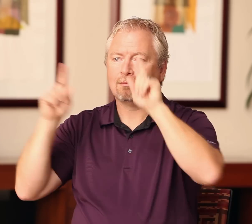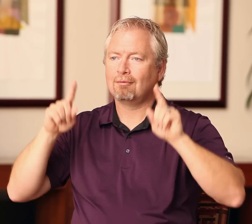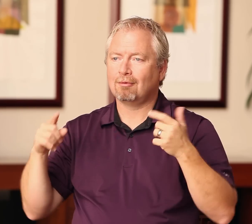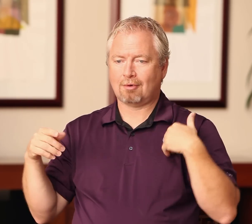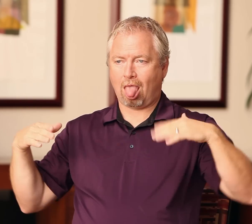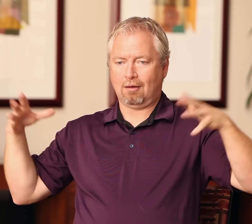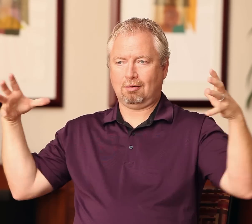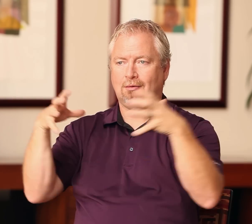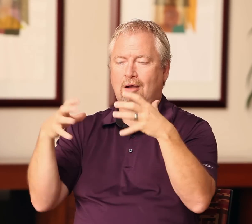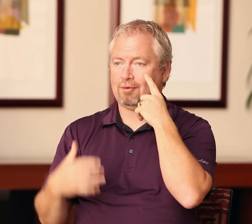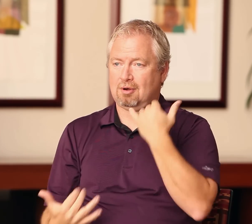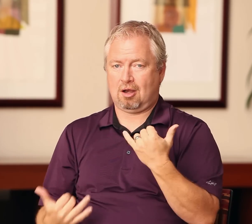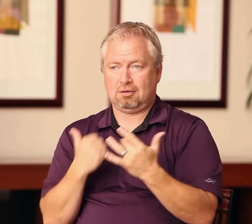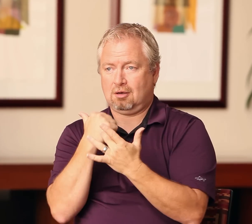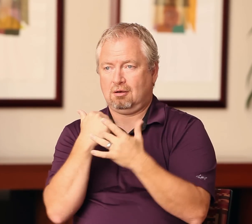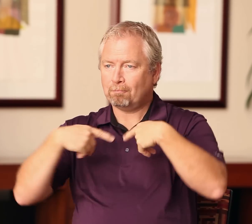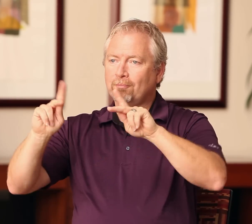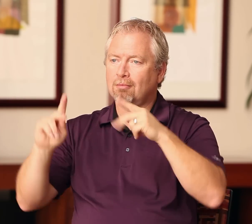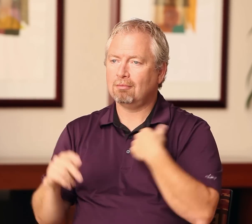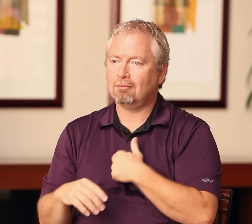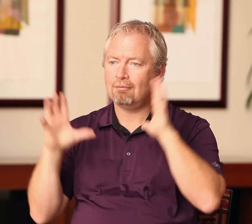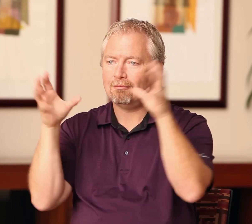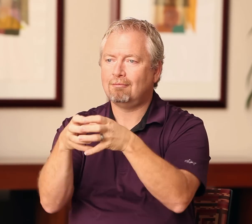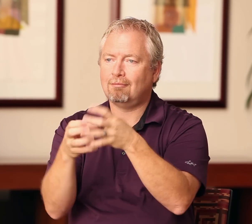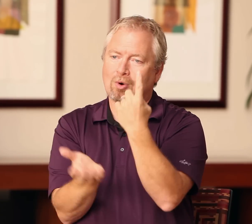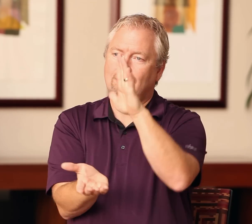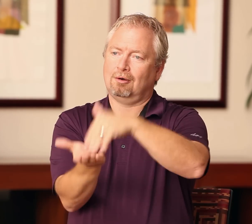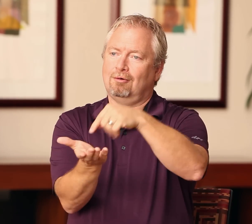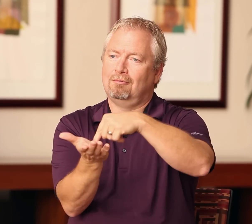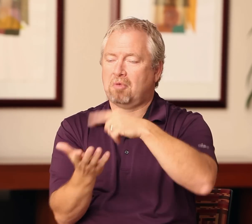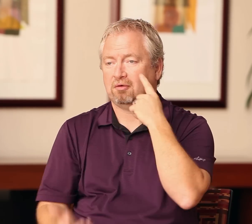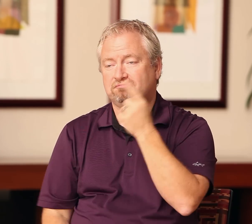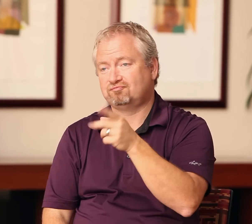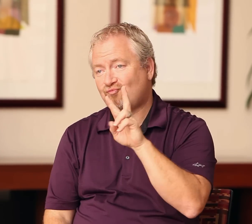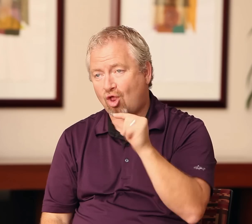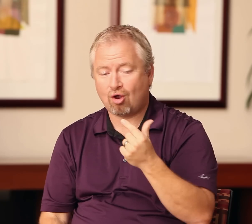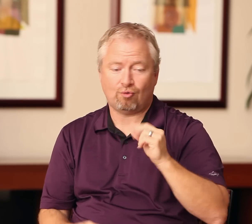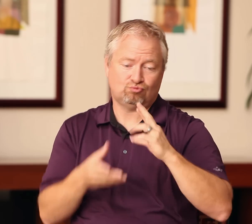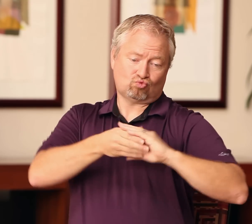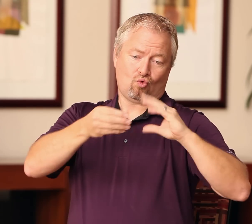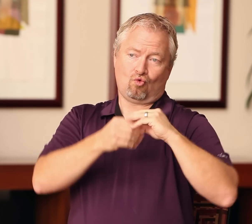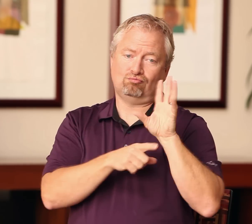The new, enthusiastic CDIs coming into the field, they may have doubts if they can succeed.